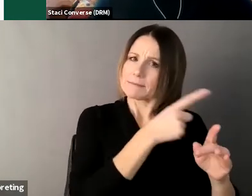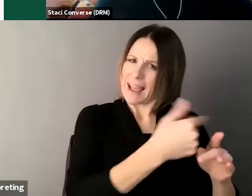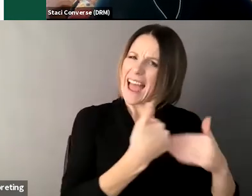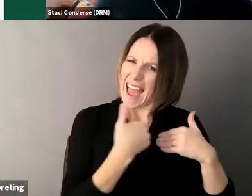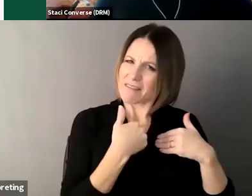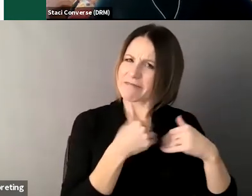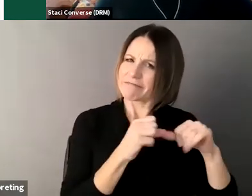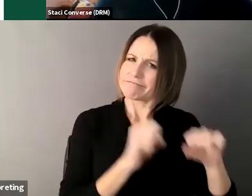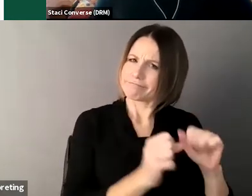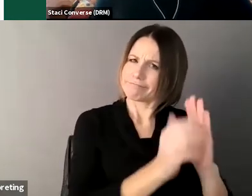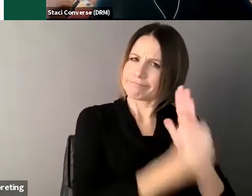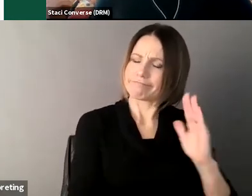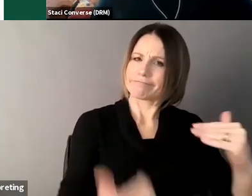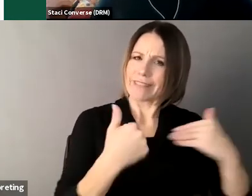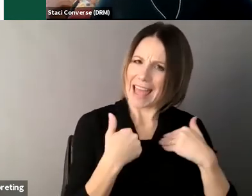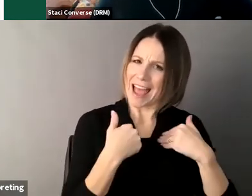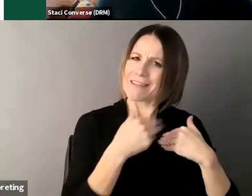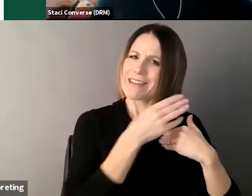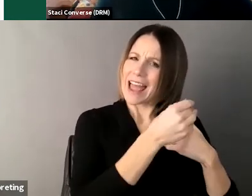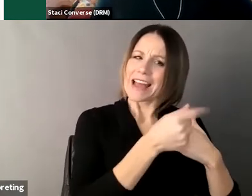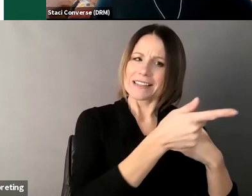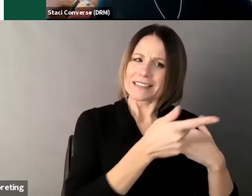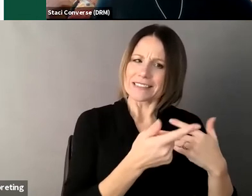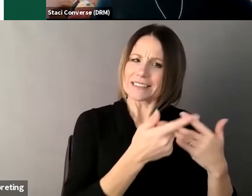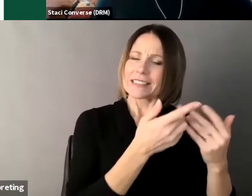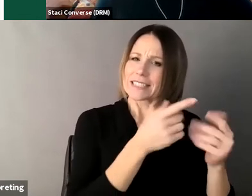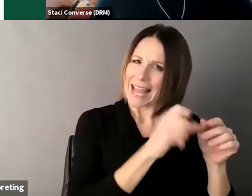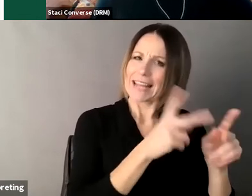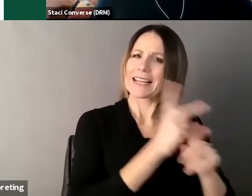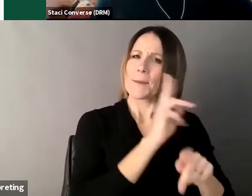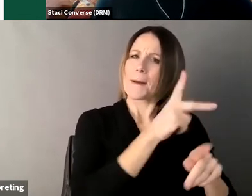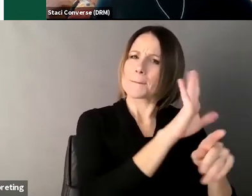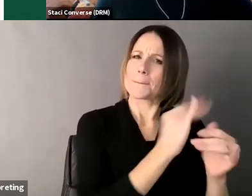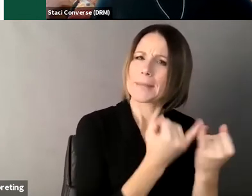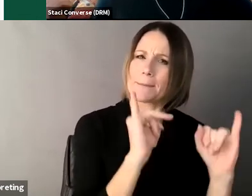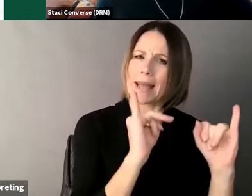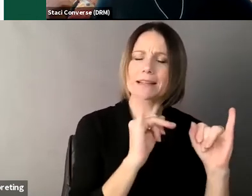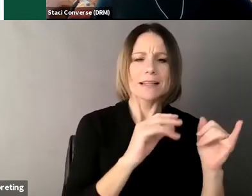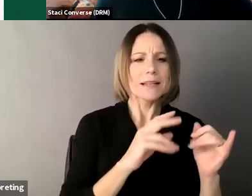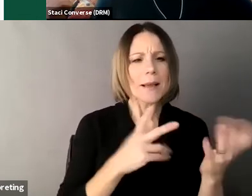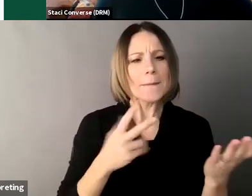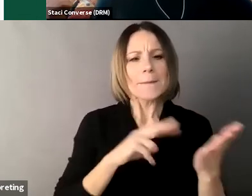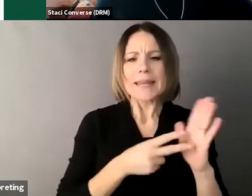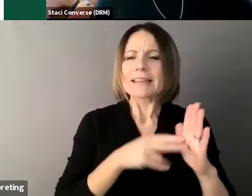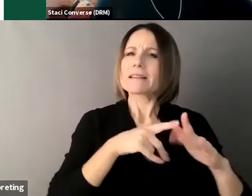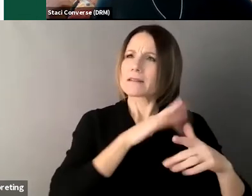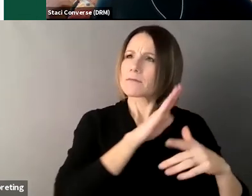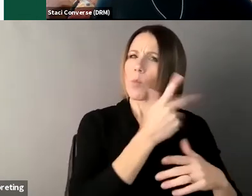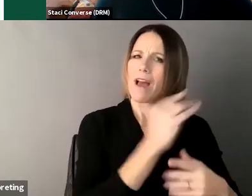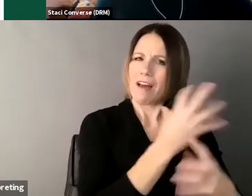about a person's ability to act on his or her own values and interests supported decision-making is